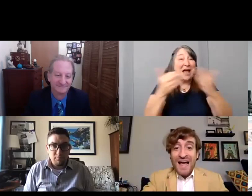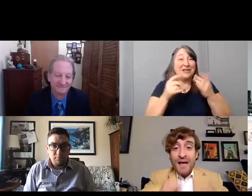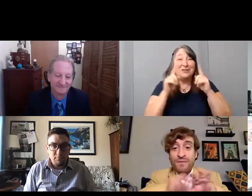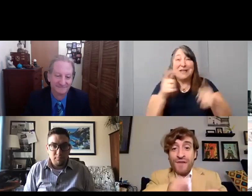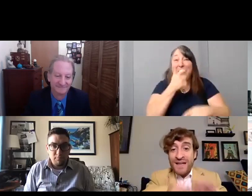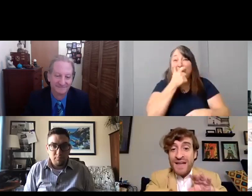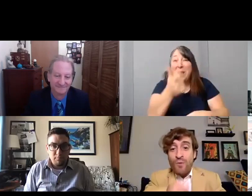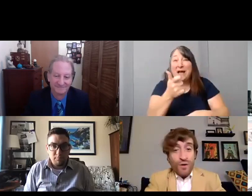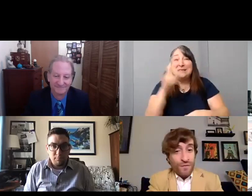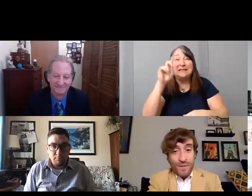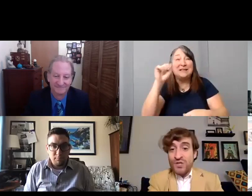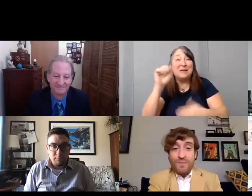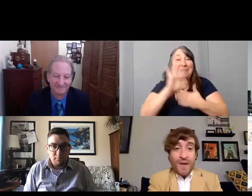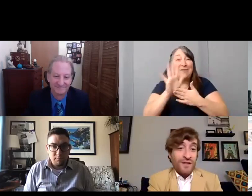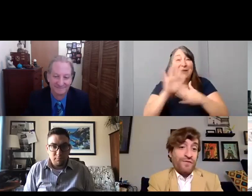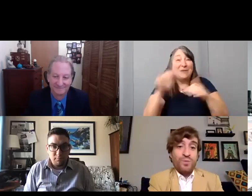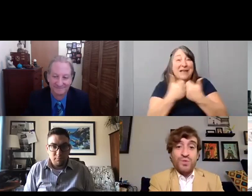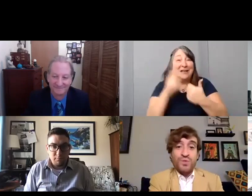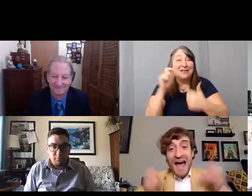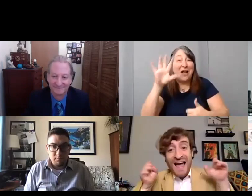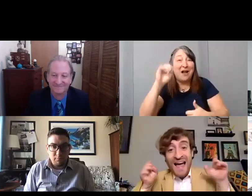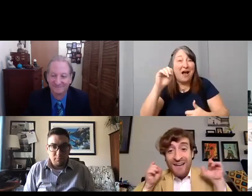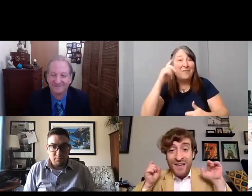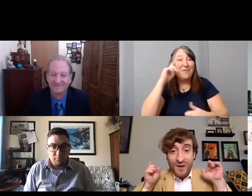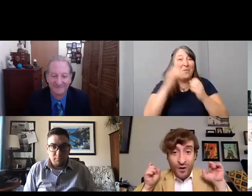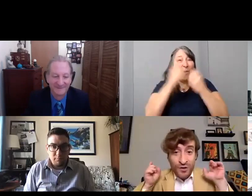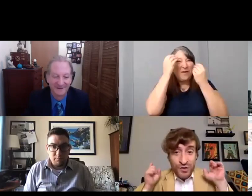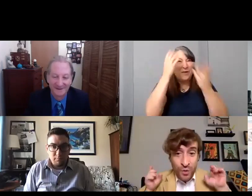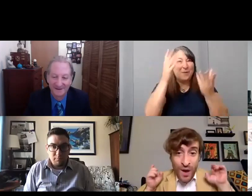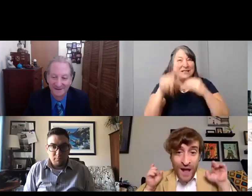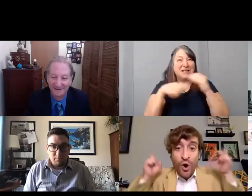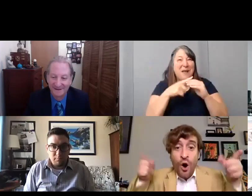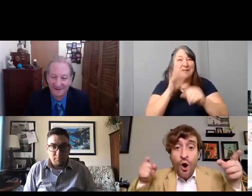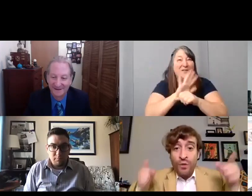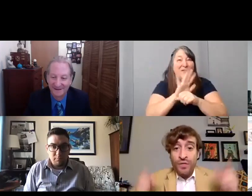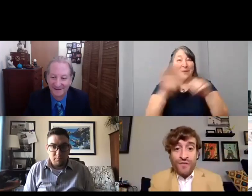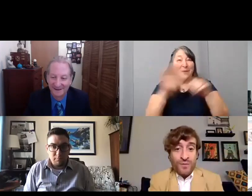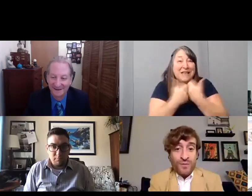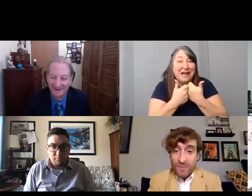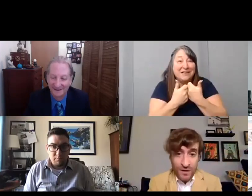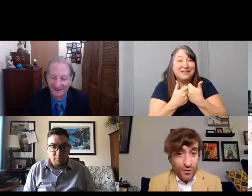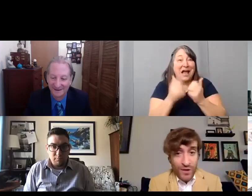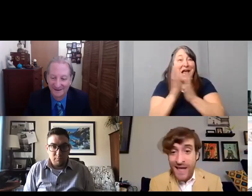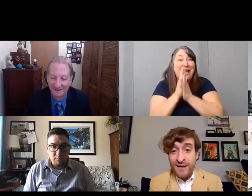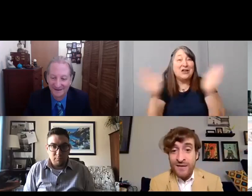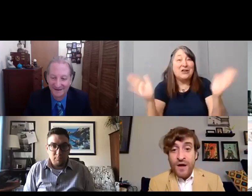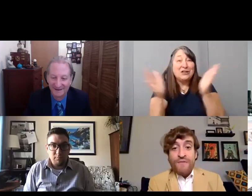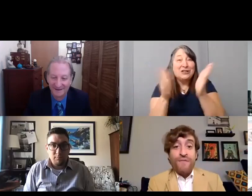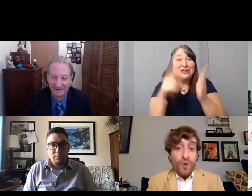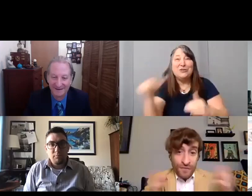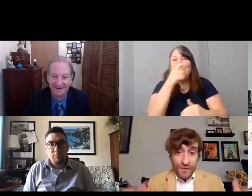to find out more information about the film challenge. I highly encourage you to watch all the films that have been created for the film challenge.